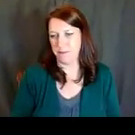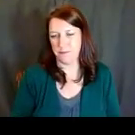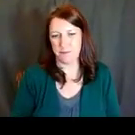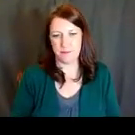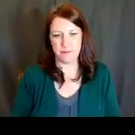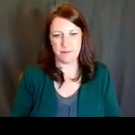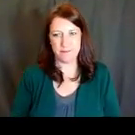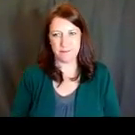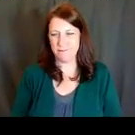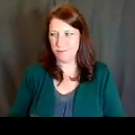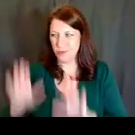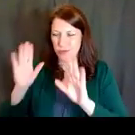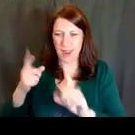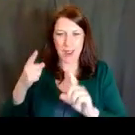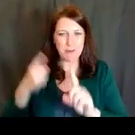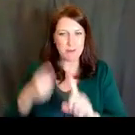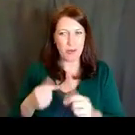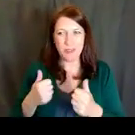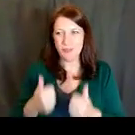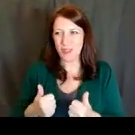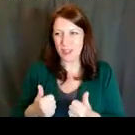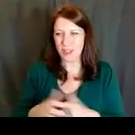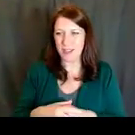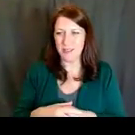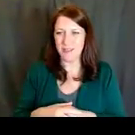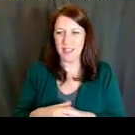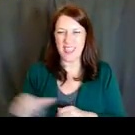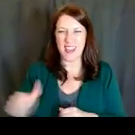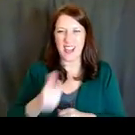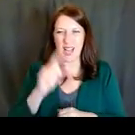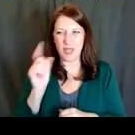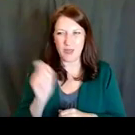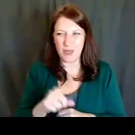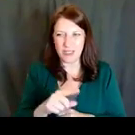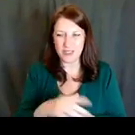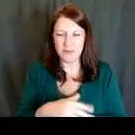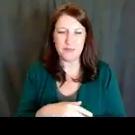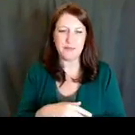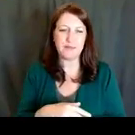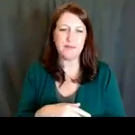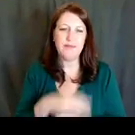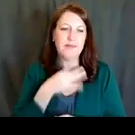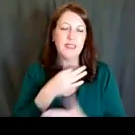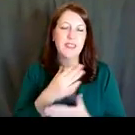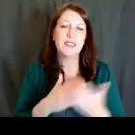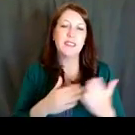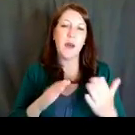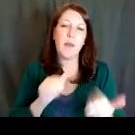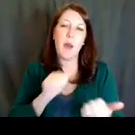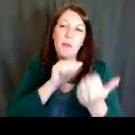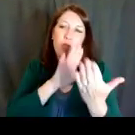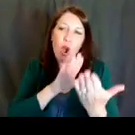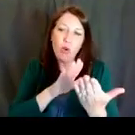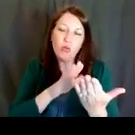Lynn Morin: Great points, great points. And we do have a follow-up. So, what are some approaches or pitches for finding sponsors?